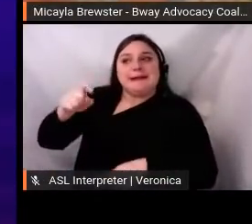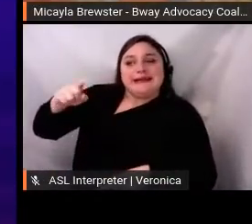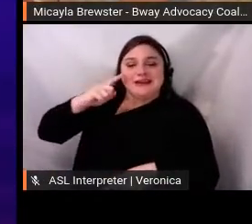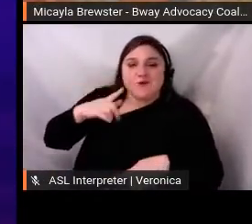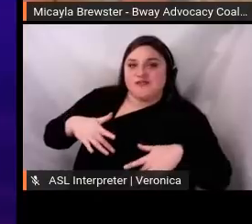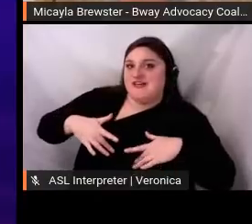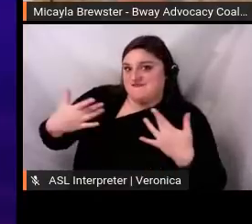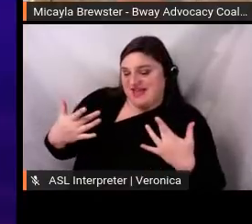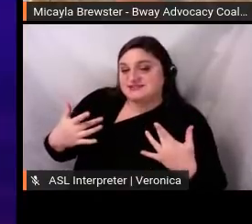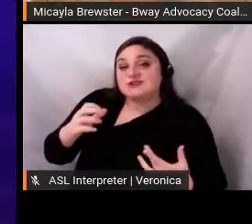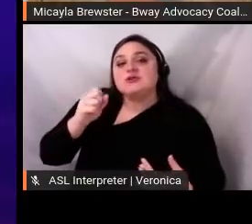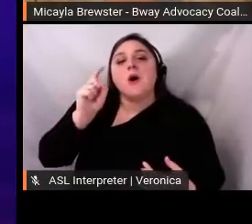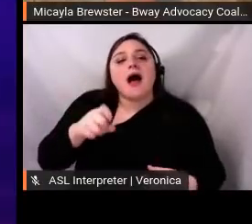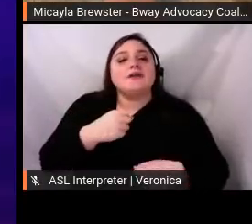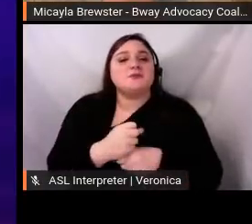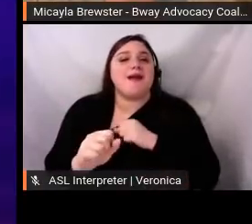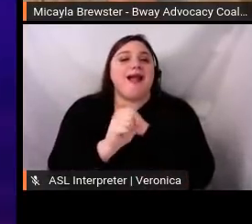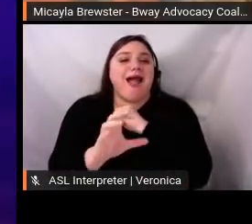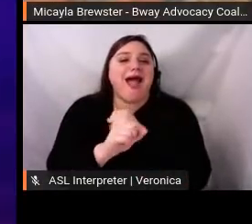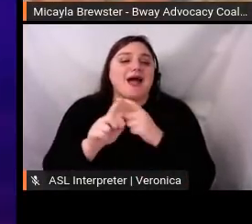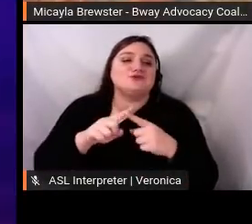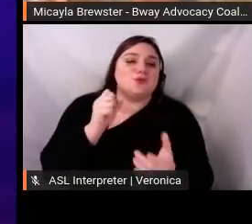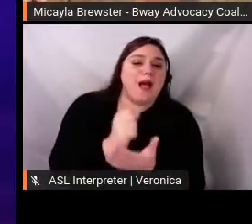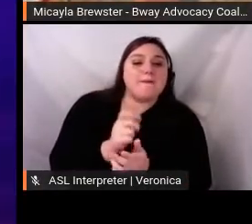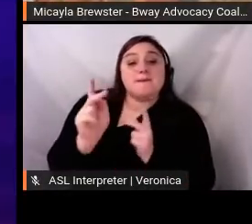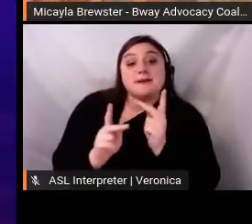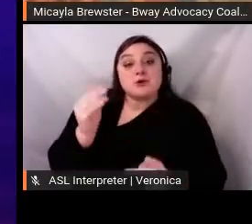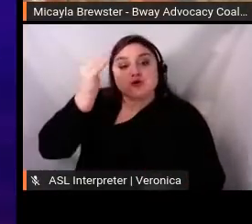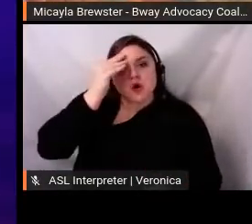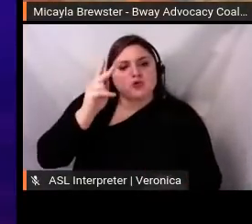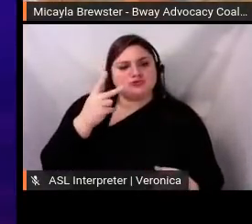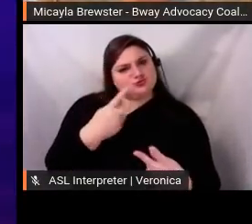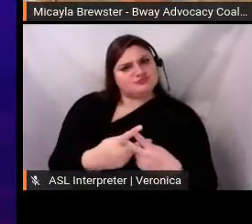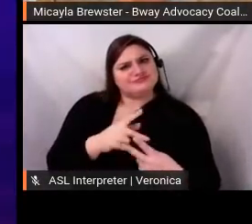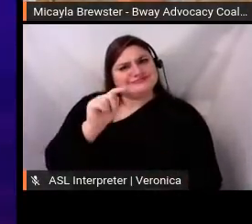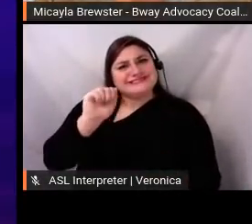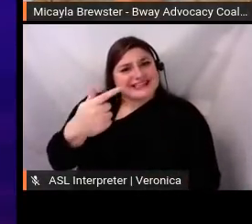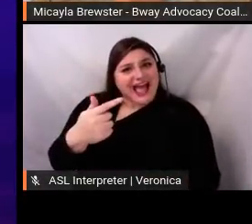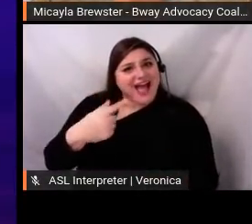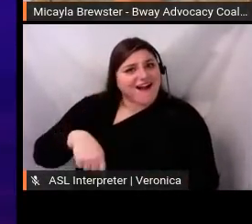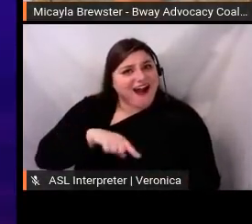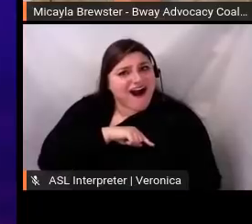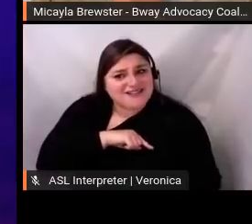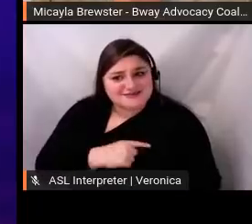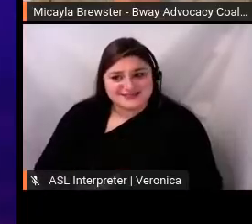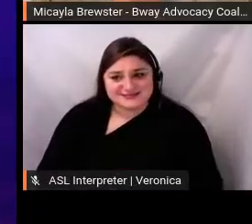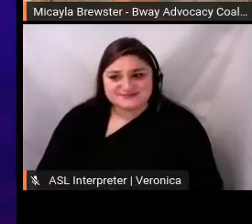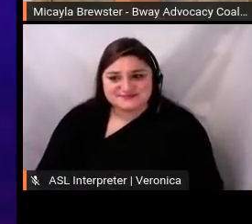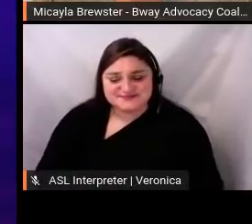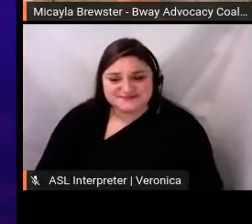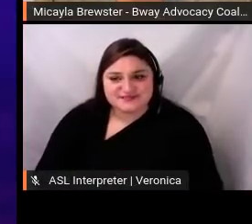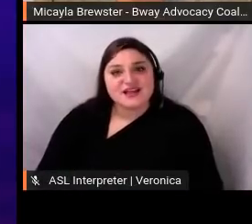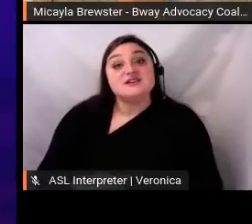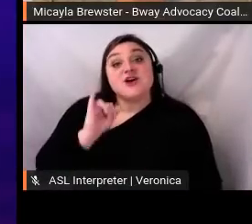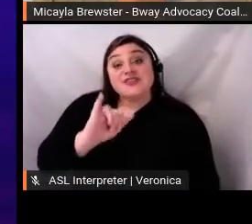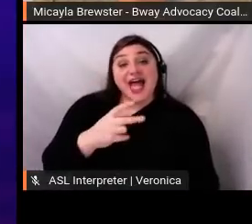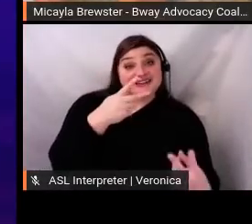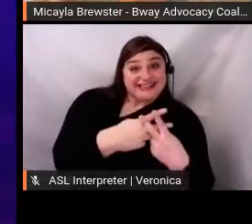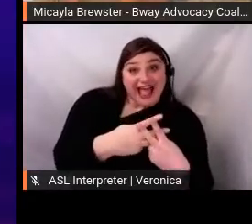of course, not everyone tagged us. But, this allowed us to track approximately how many people had shared the graphic. But then,